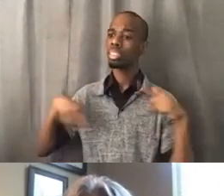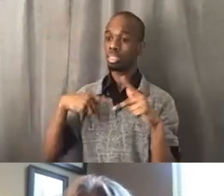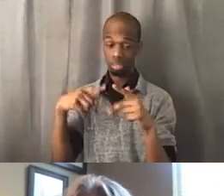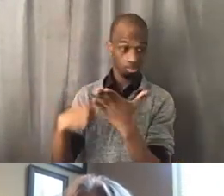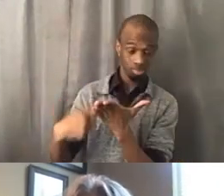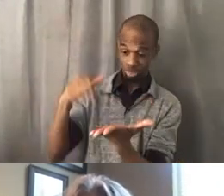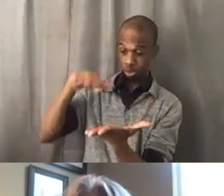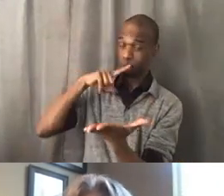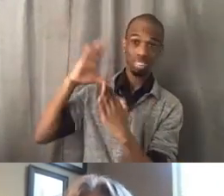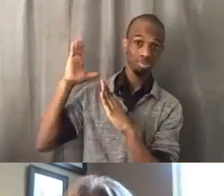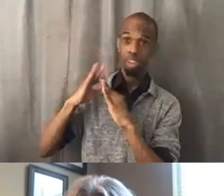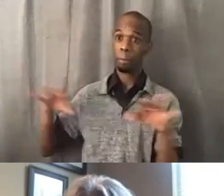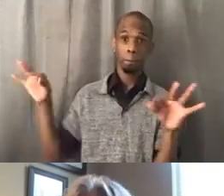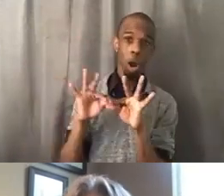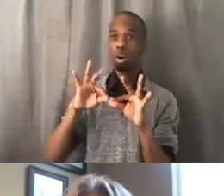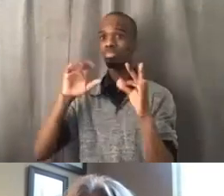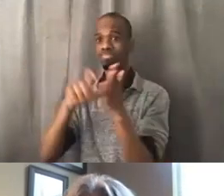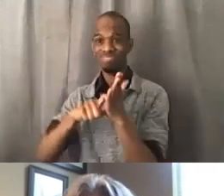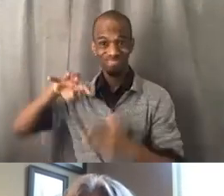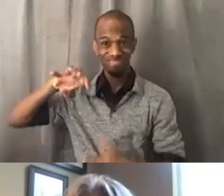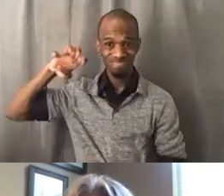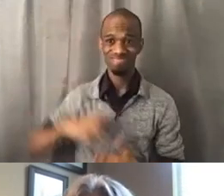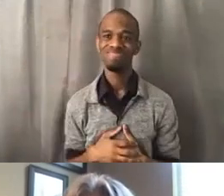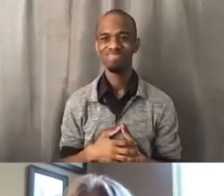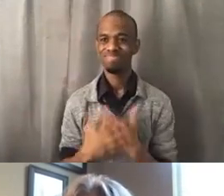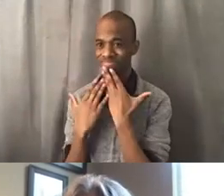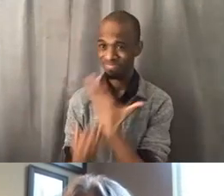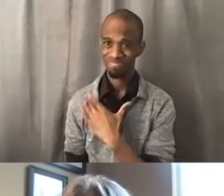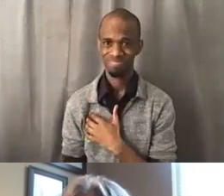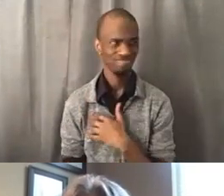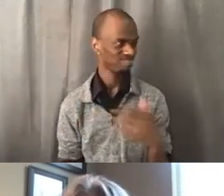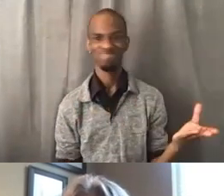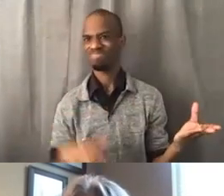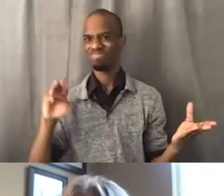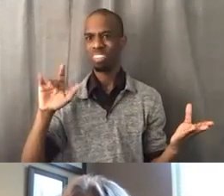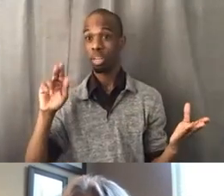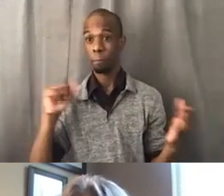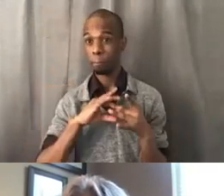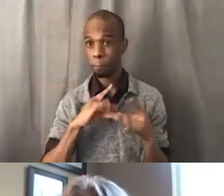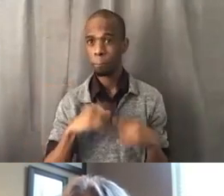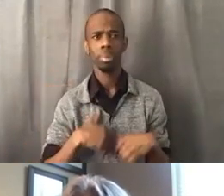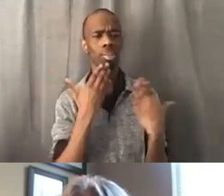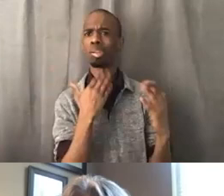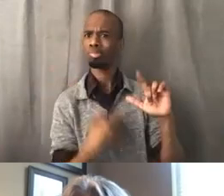So, thank you. Thank you, Alli. I'm really, again, grateful to have had the space with you. And I hope to come back too,